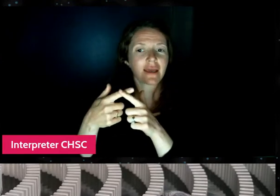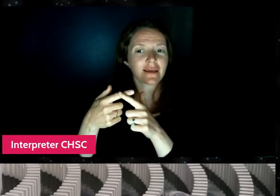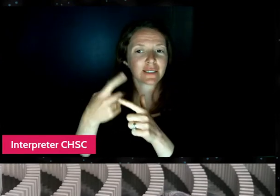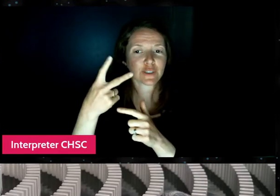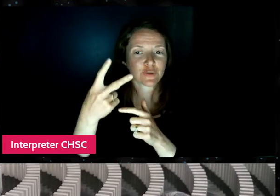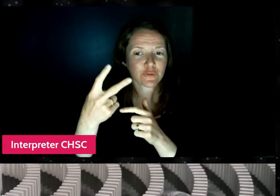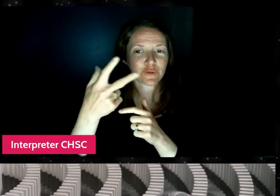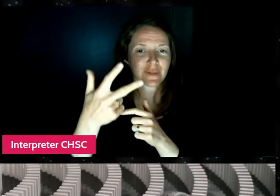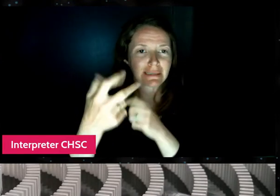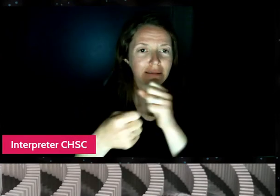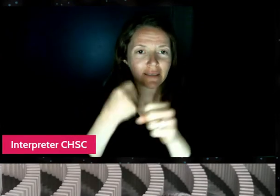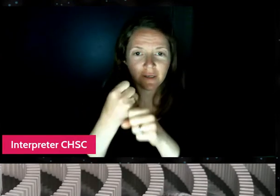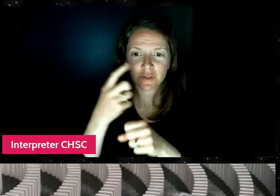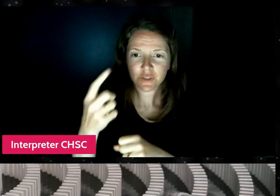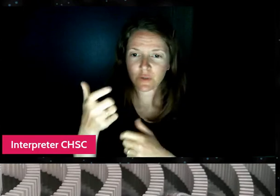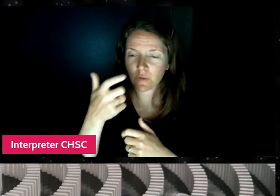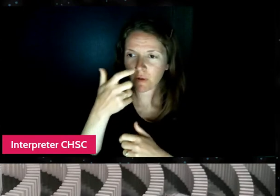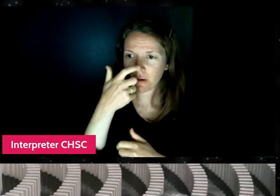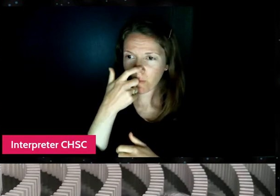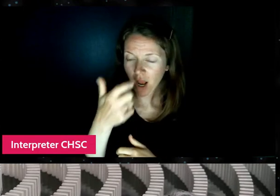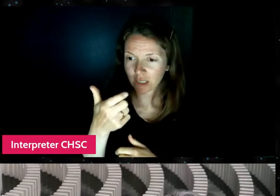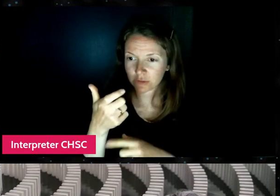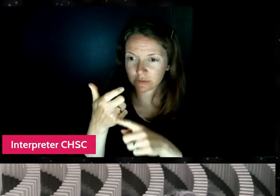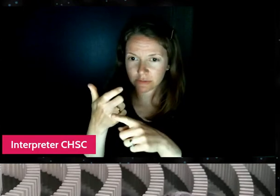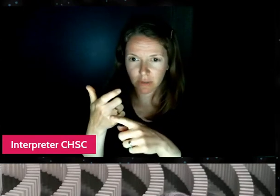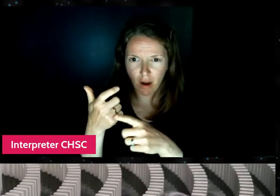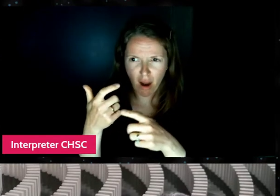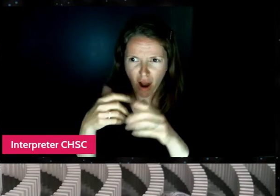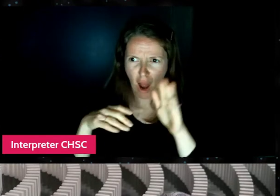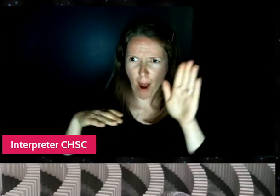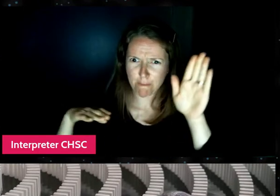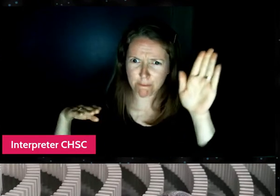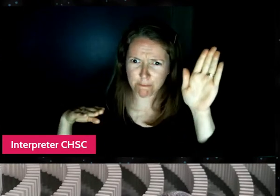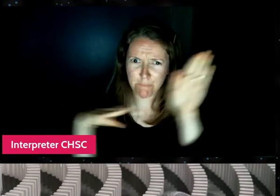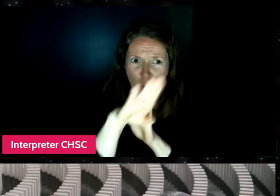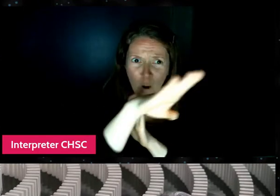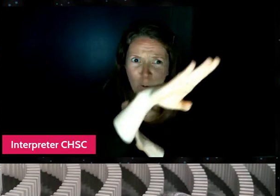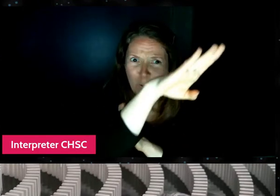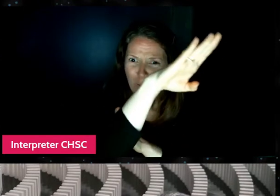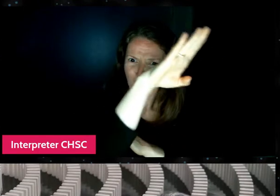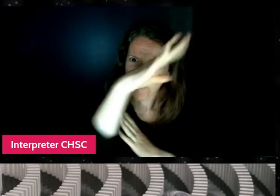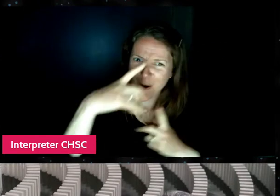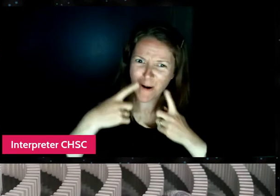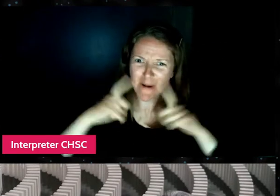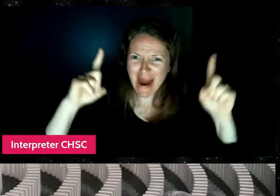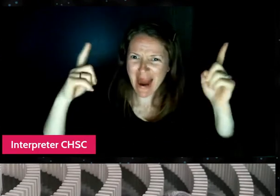where you just watch her kinda skyrocket and all these things are happening for her.